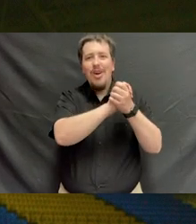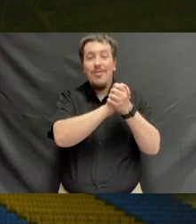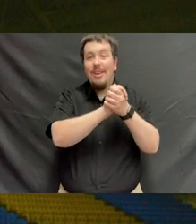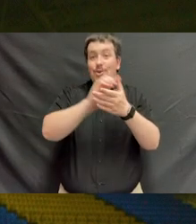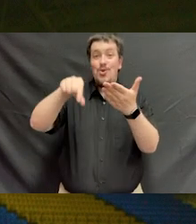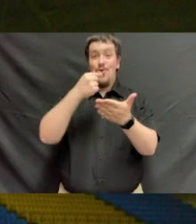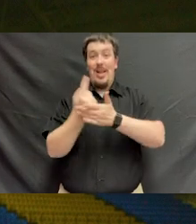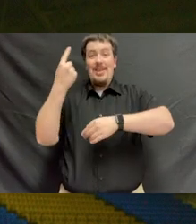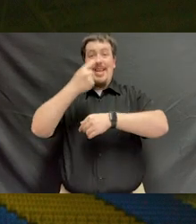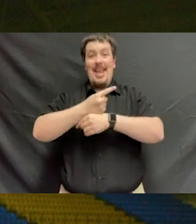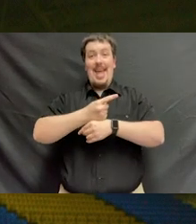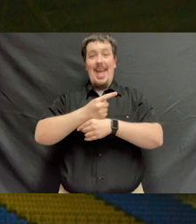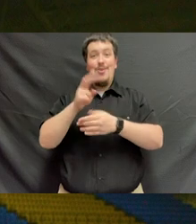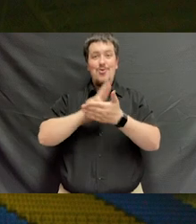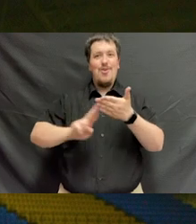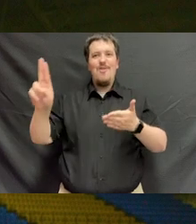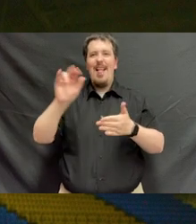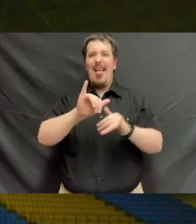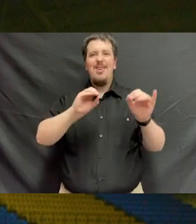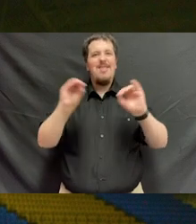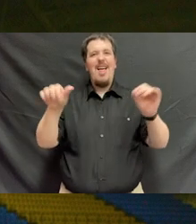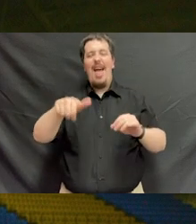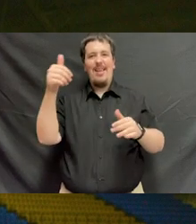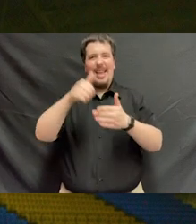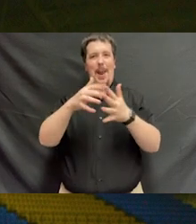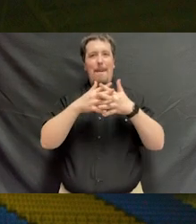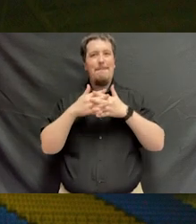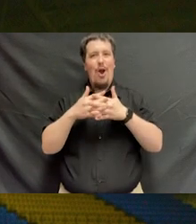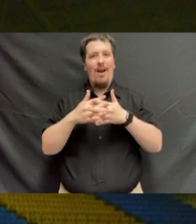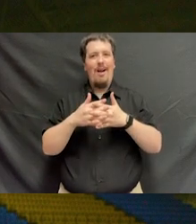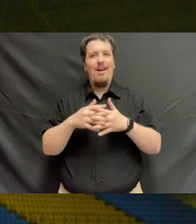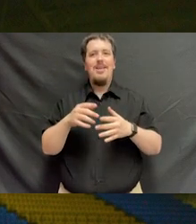Commencement Day at a university is like no other event in America,